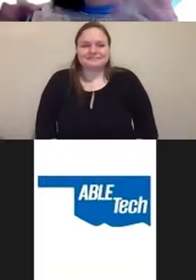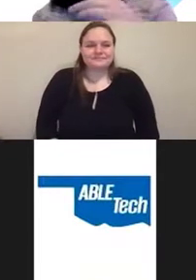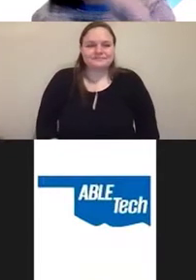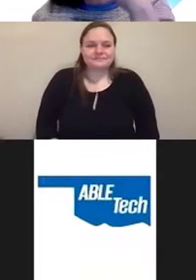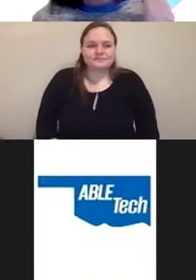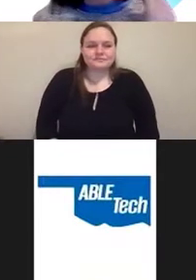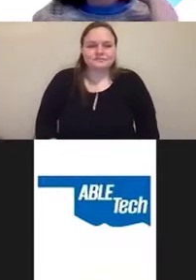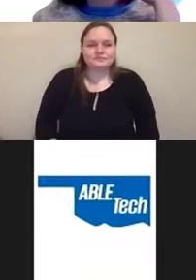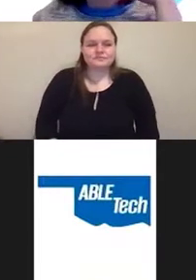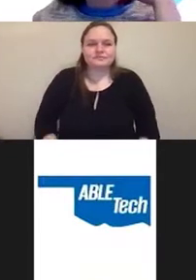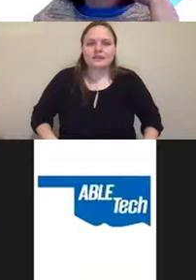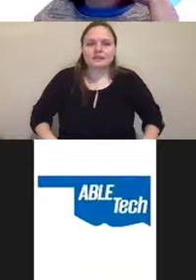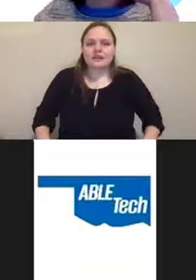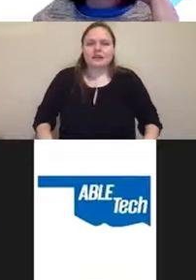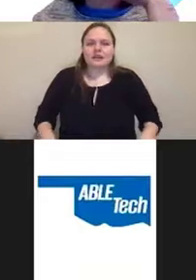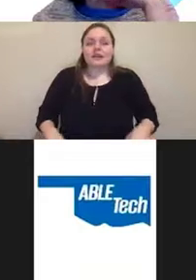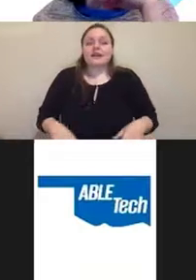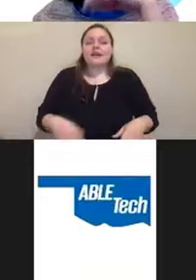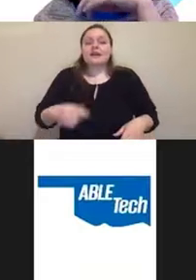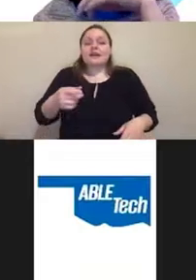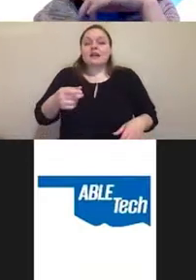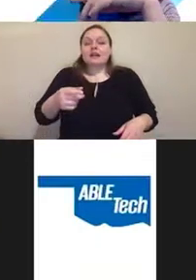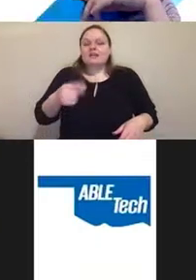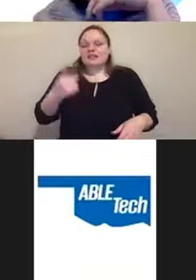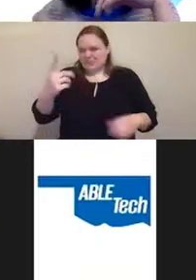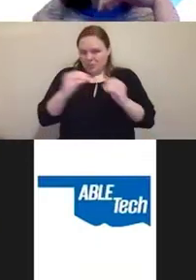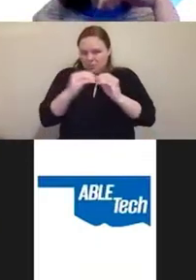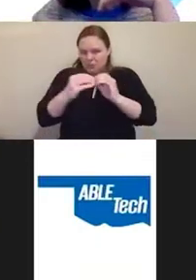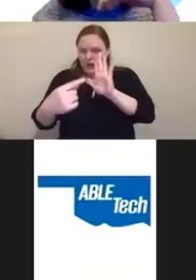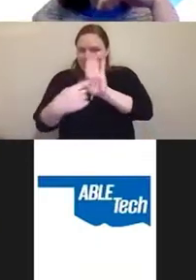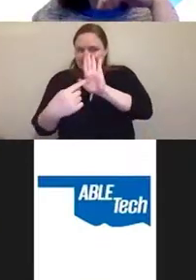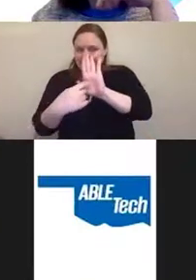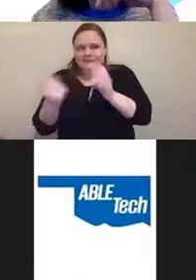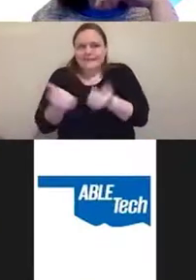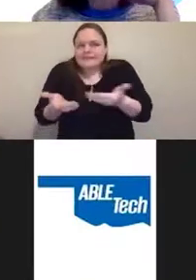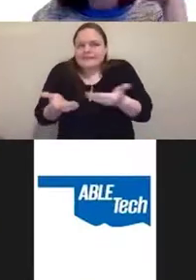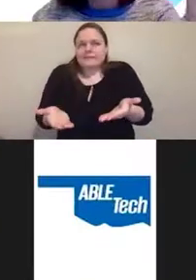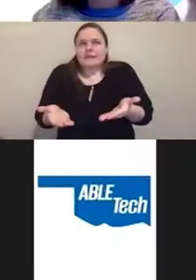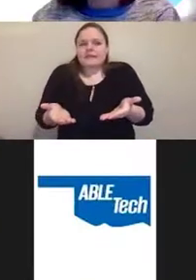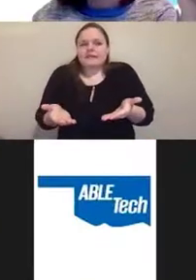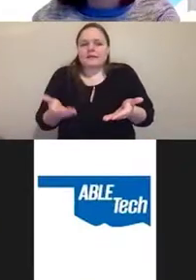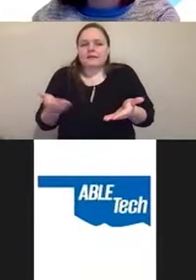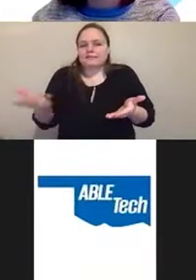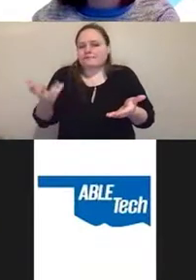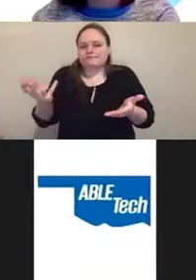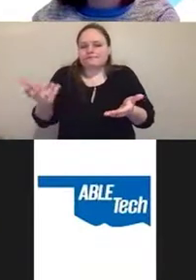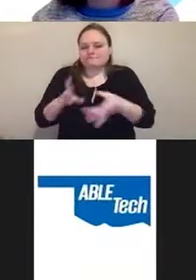Let's take another instance of something that related to pictures,